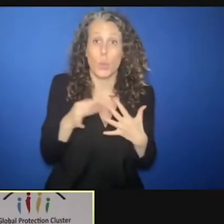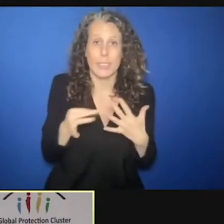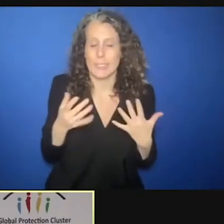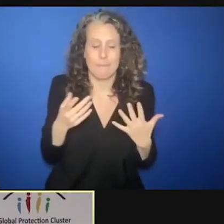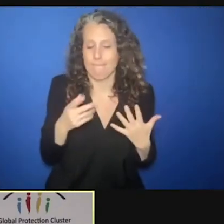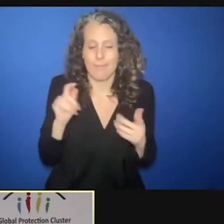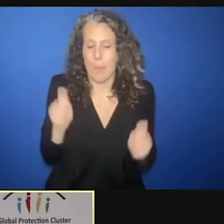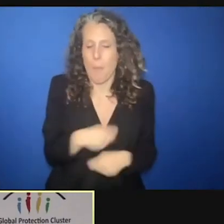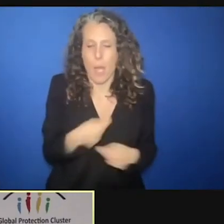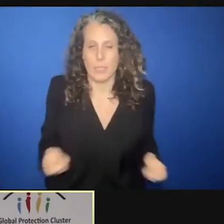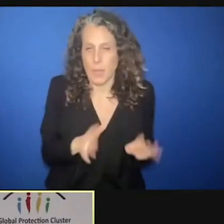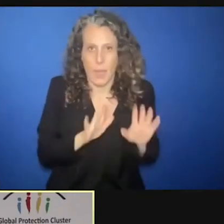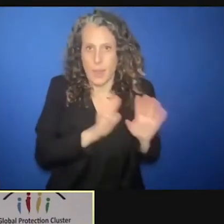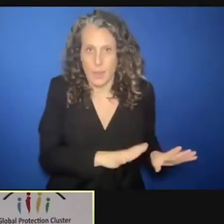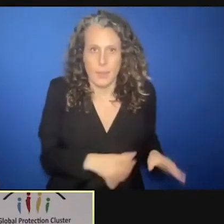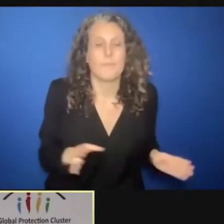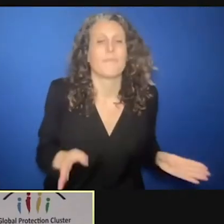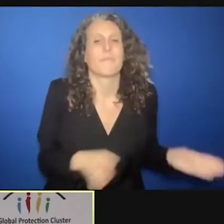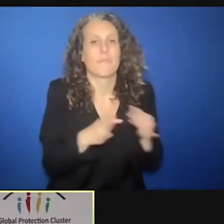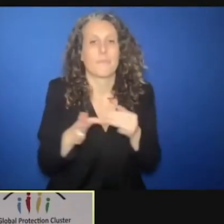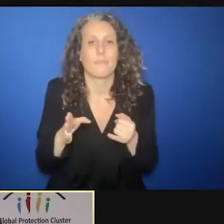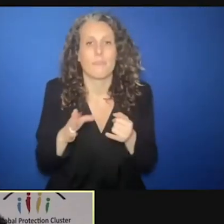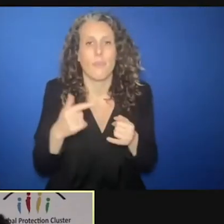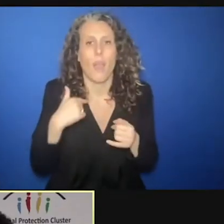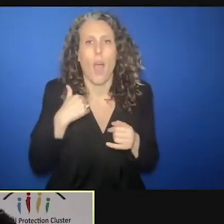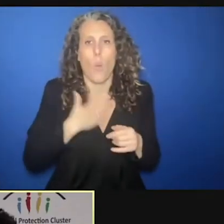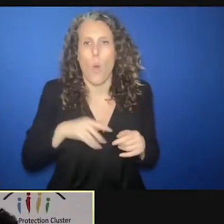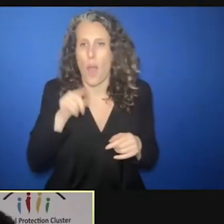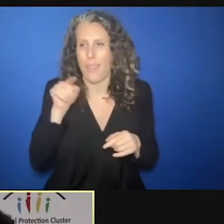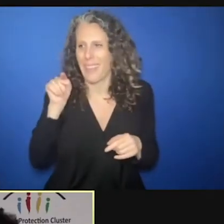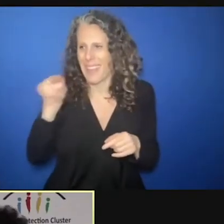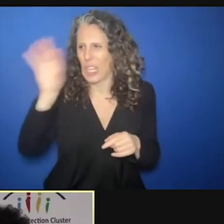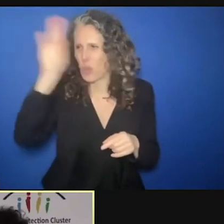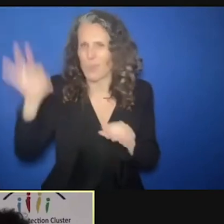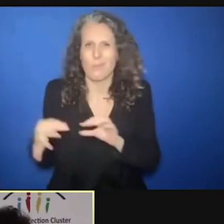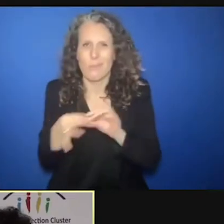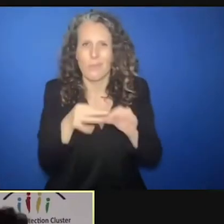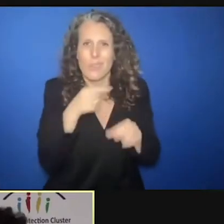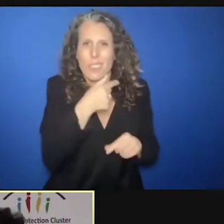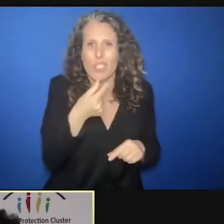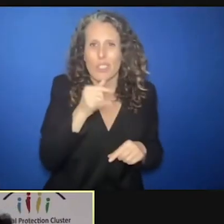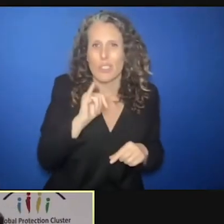point and I want to link to your question to Gillian on how can we sell better protection.